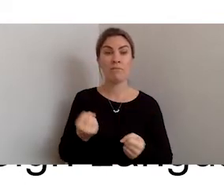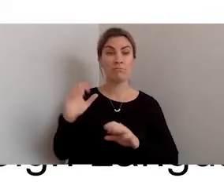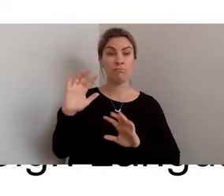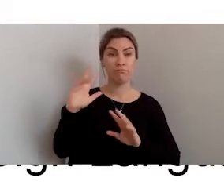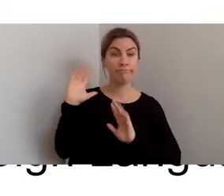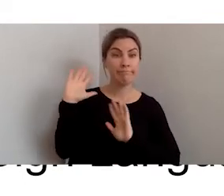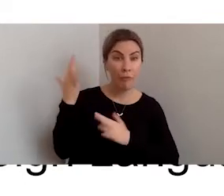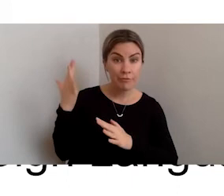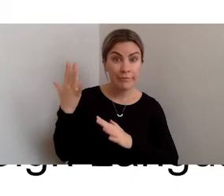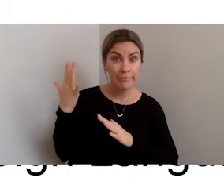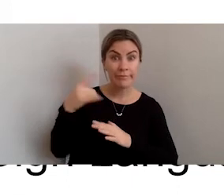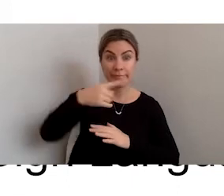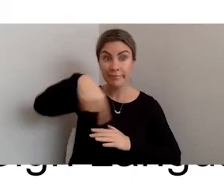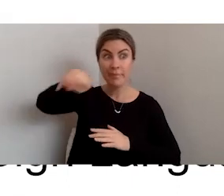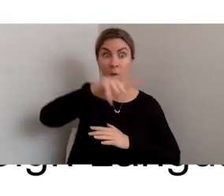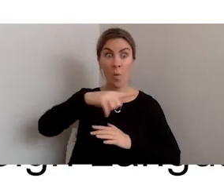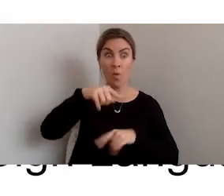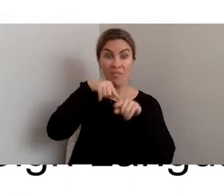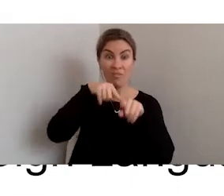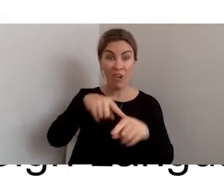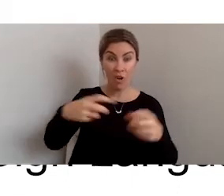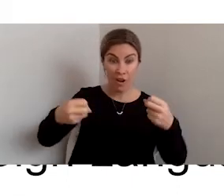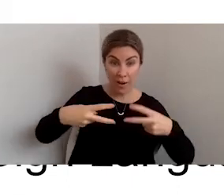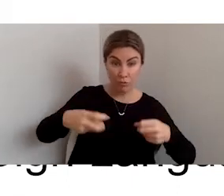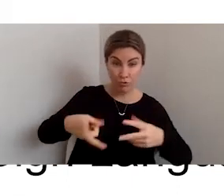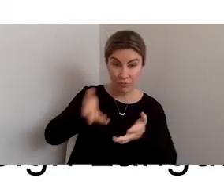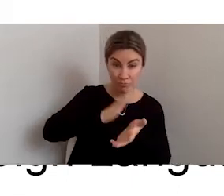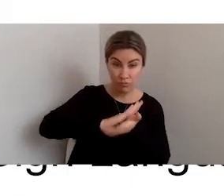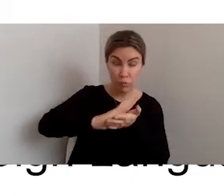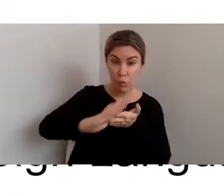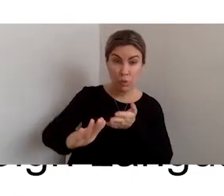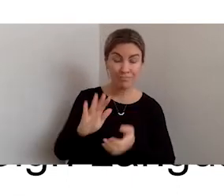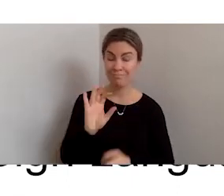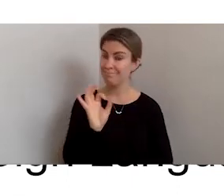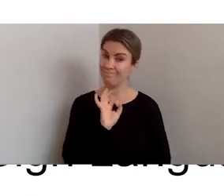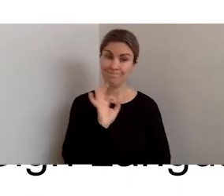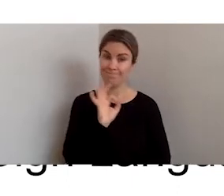is going to be able to follow the captions fluently enough to keep up.